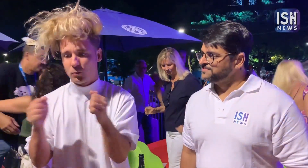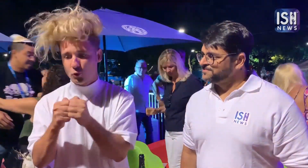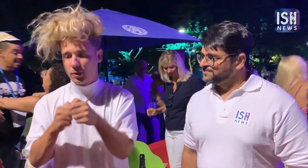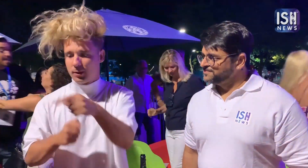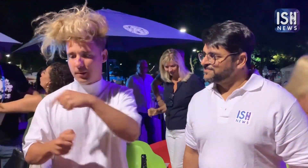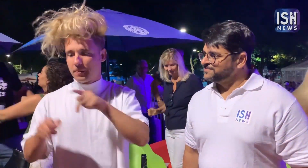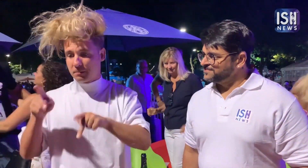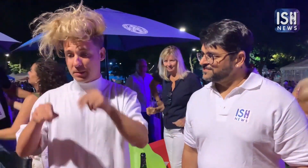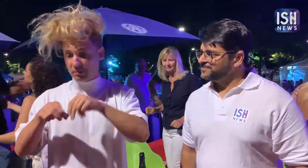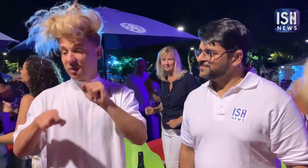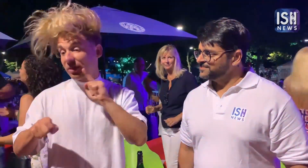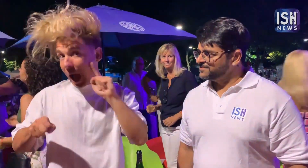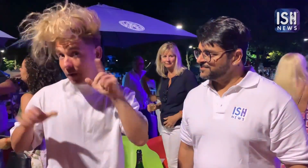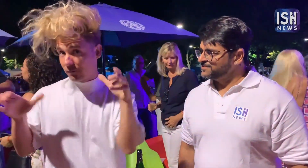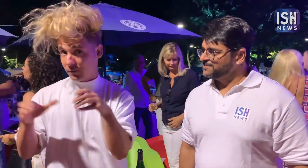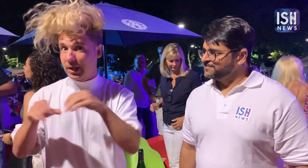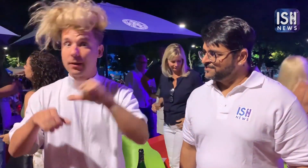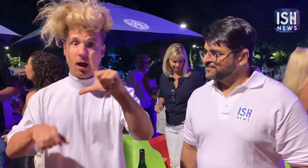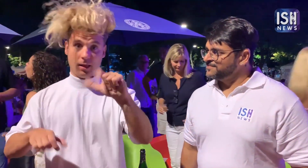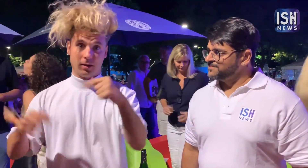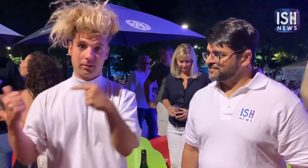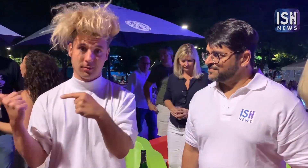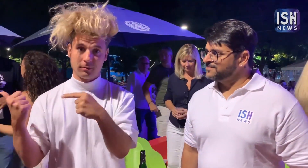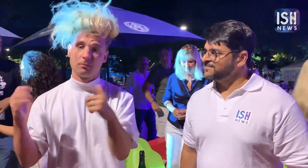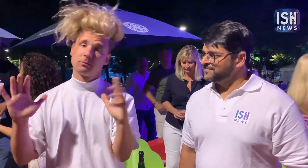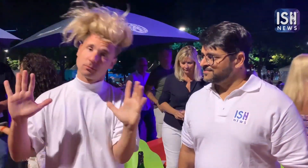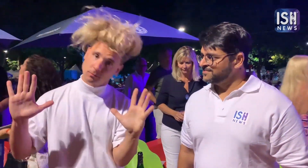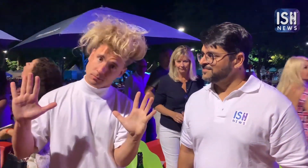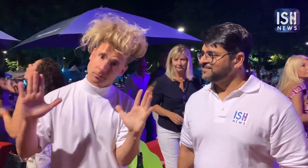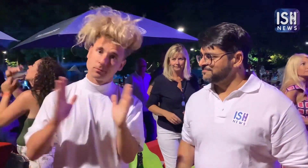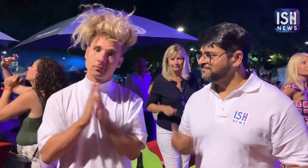I do all of this with a Deaf team in L.A.